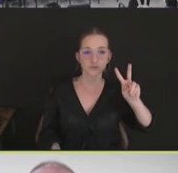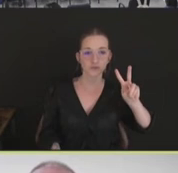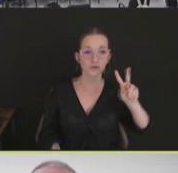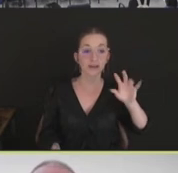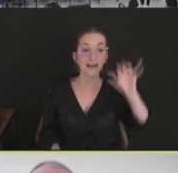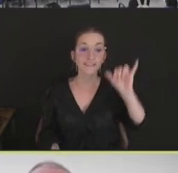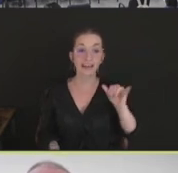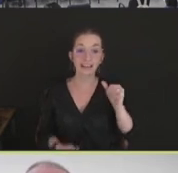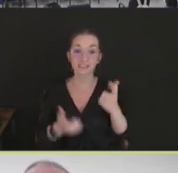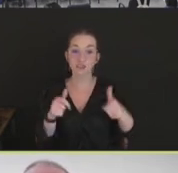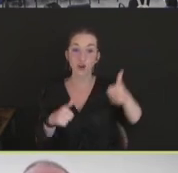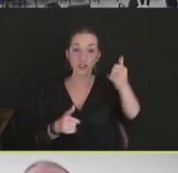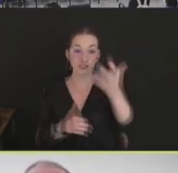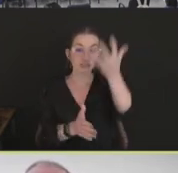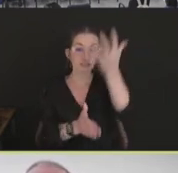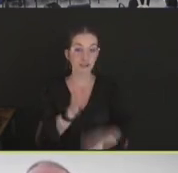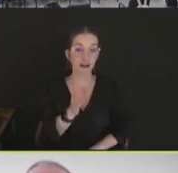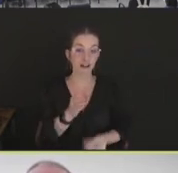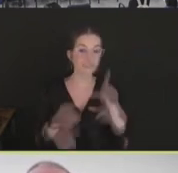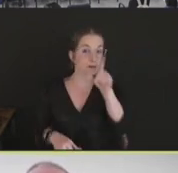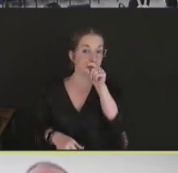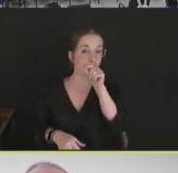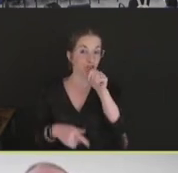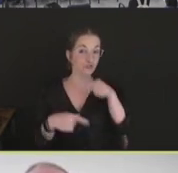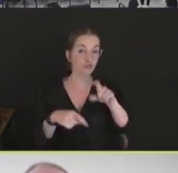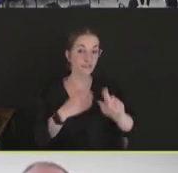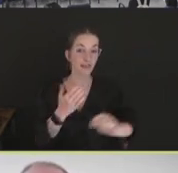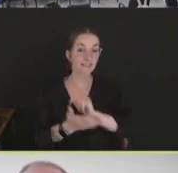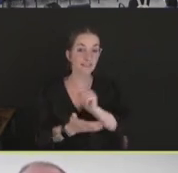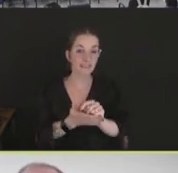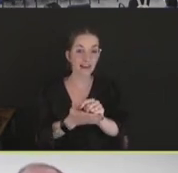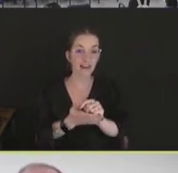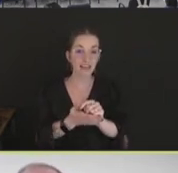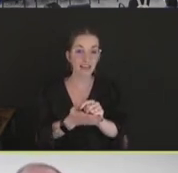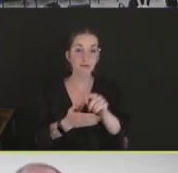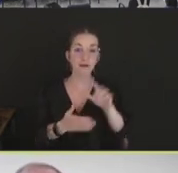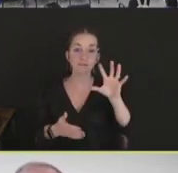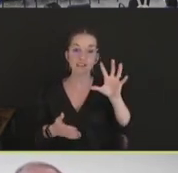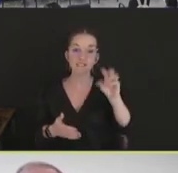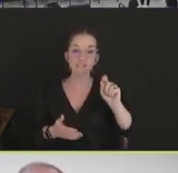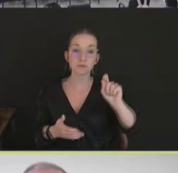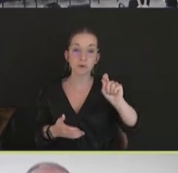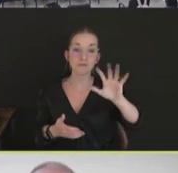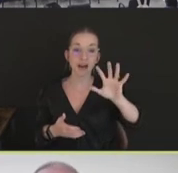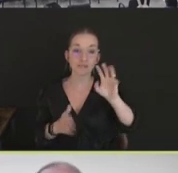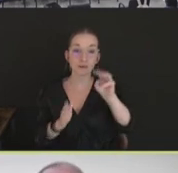birds were depopulated, or infected and died from the infection. So that was in 2014-2015.